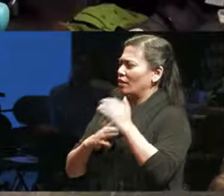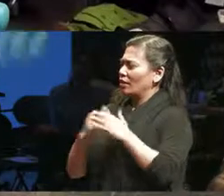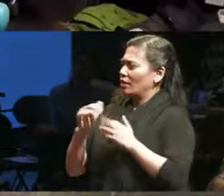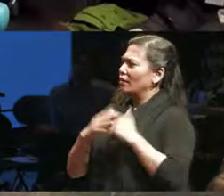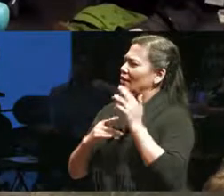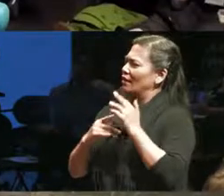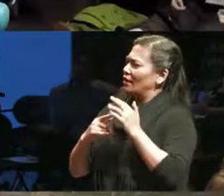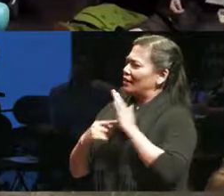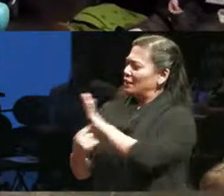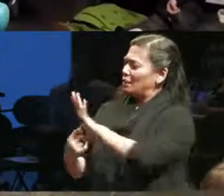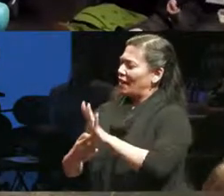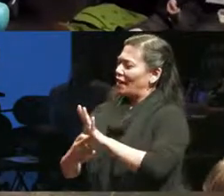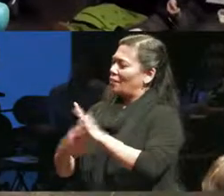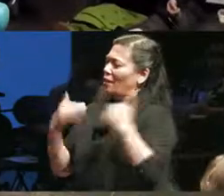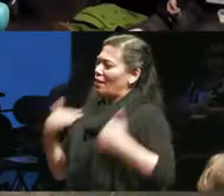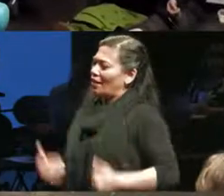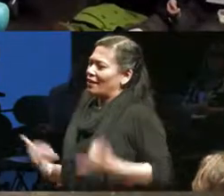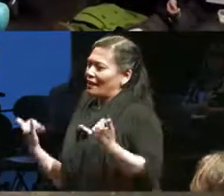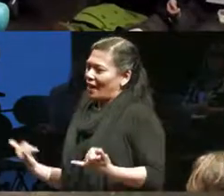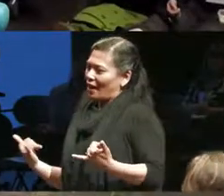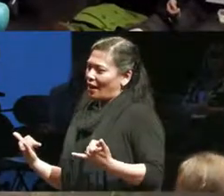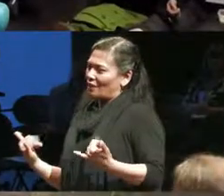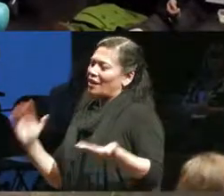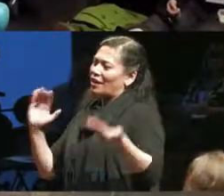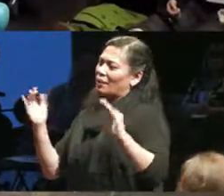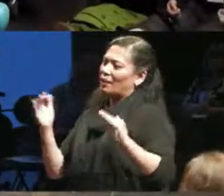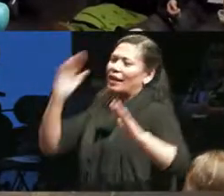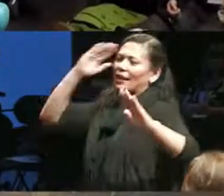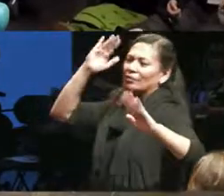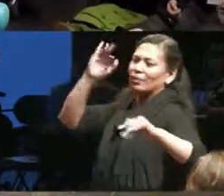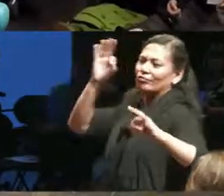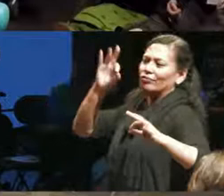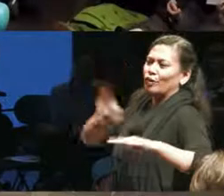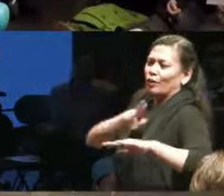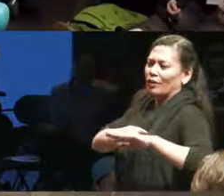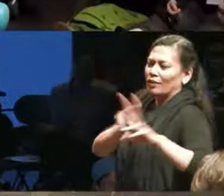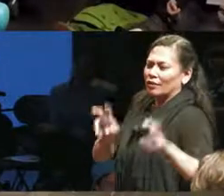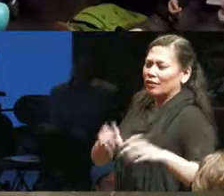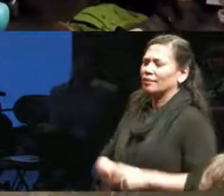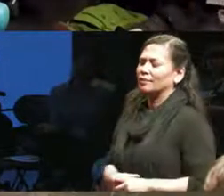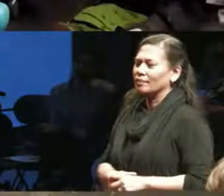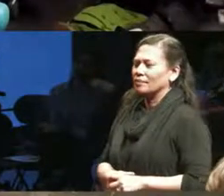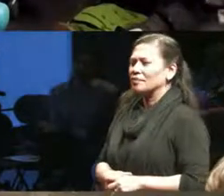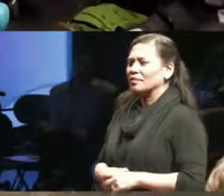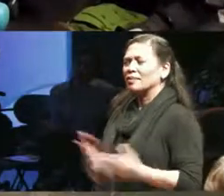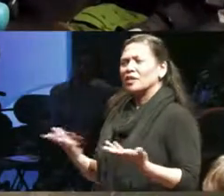then I did in a body that was expected to be normal so I I feel like I can I